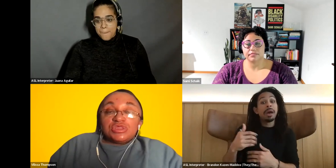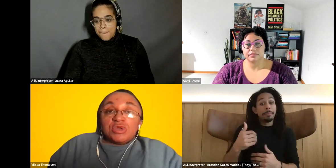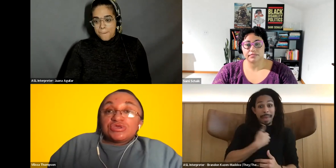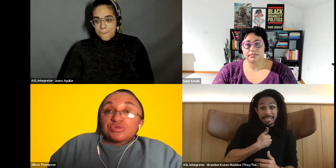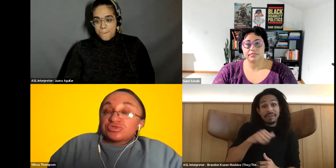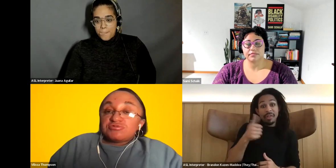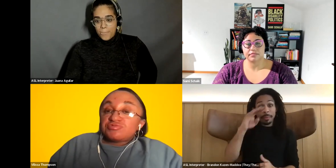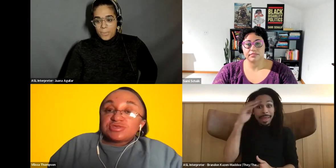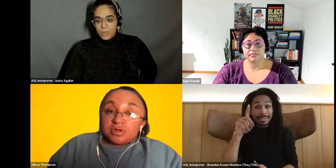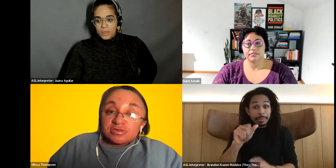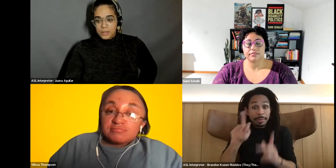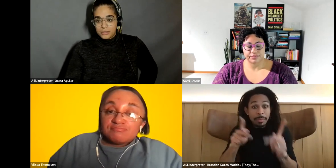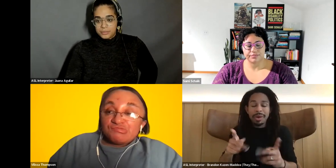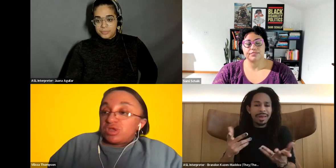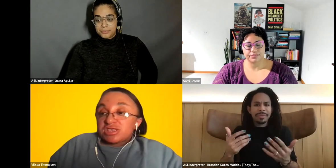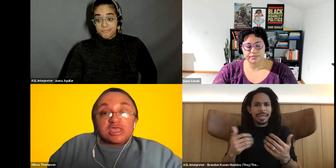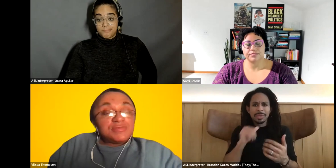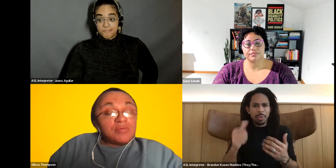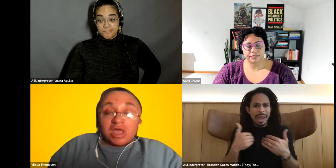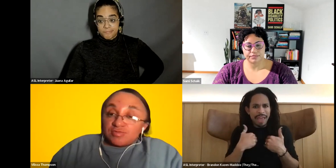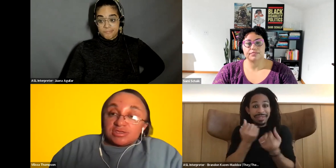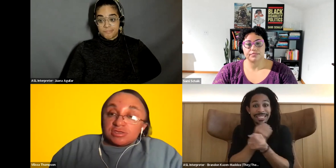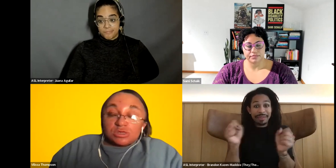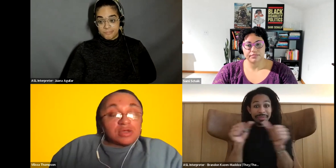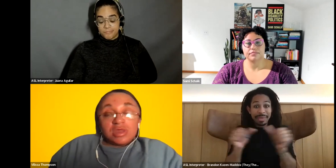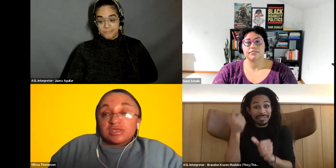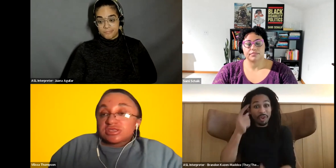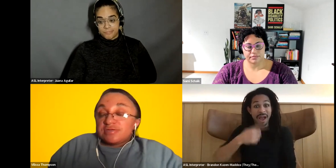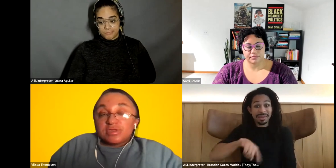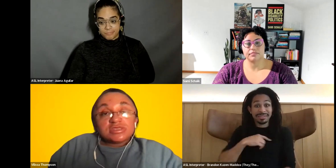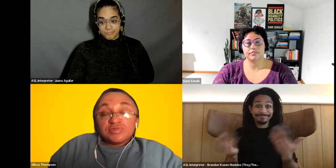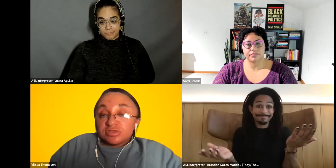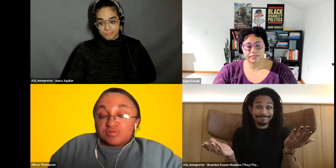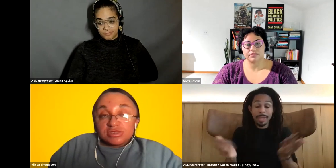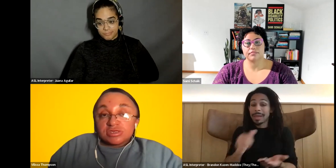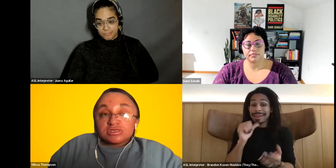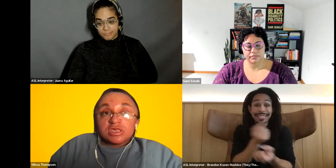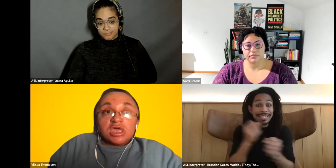Vilissa Thompson: there is no safe space for us. We are not safe in the black spaces. It's like when that's safe in the disability spaces.